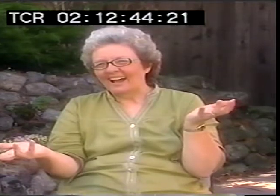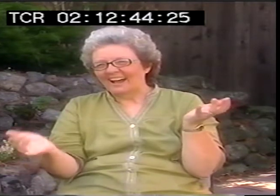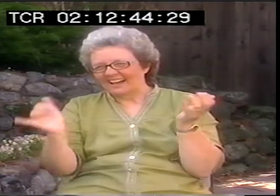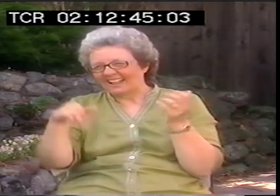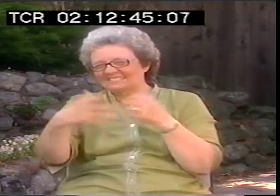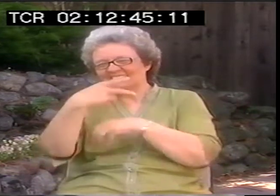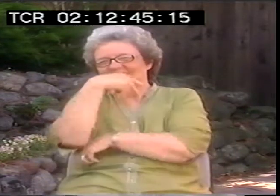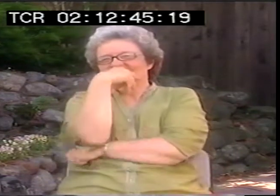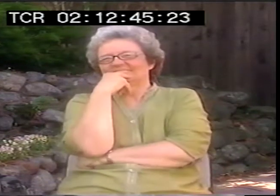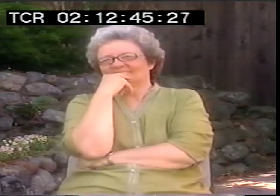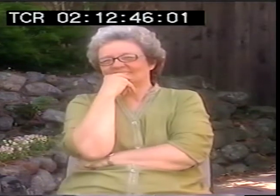don't want to be in a home, right?